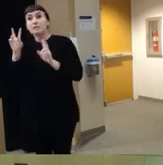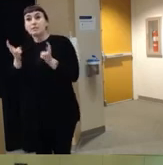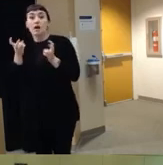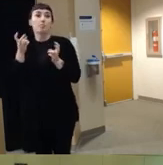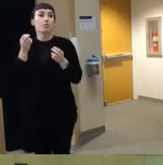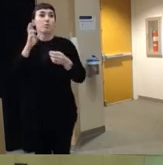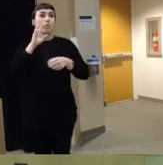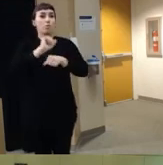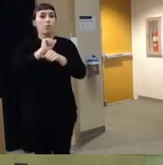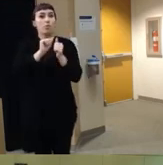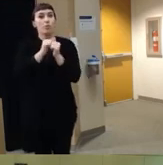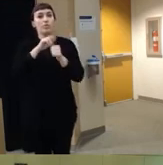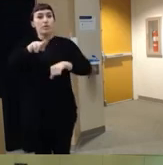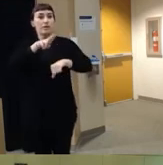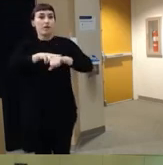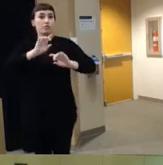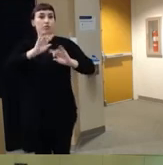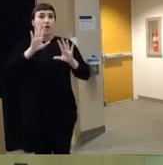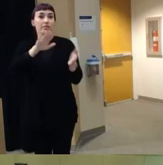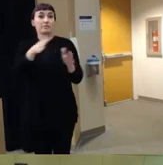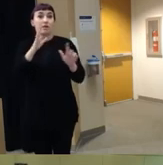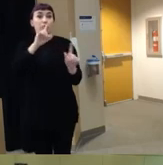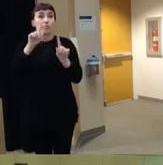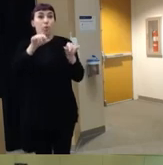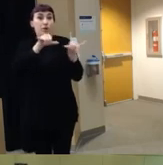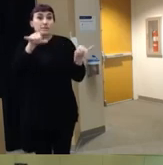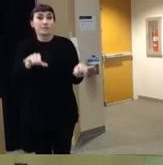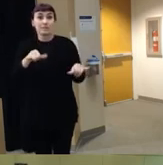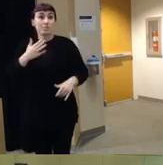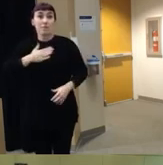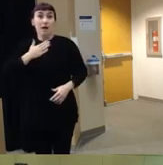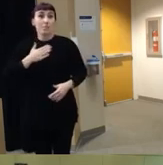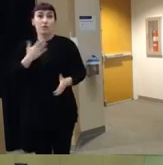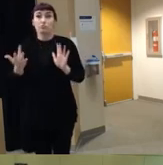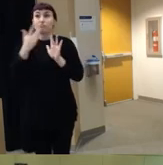national violent death Reporting System um happy to uh happy to talk more thank